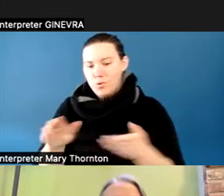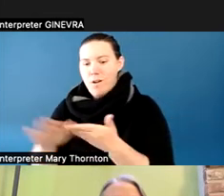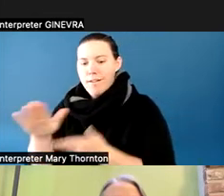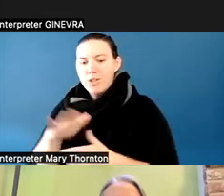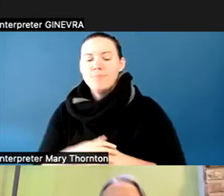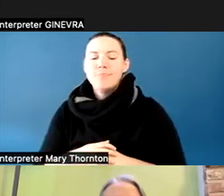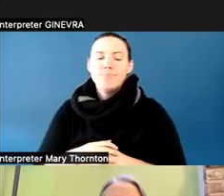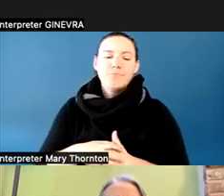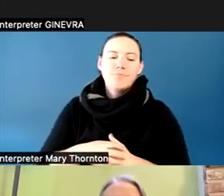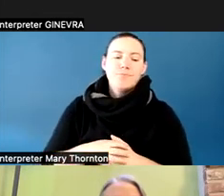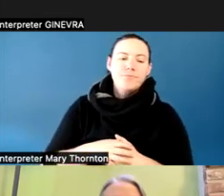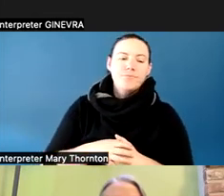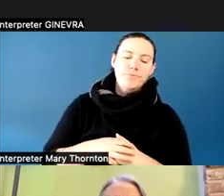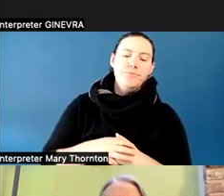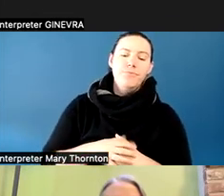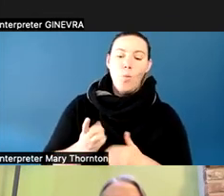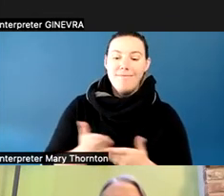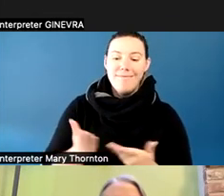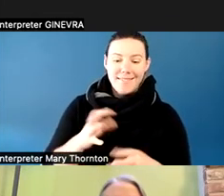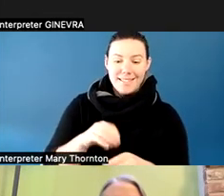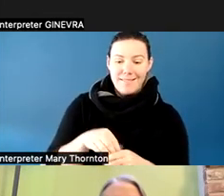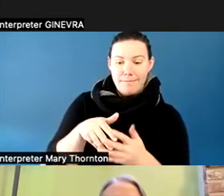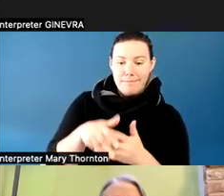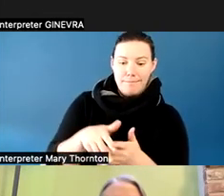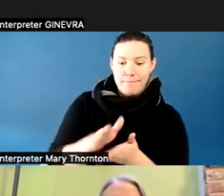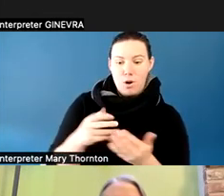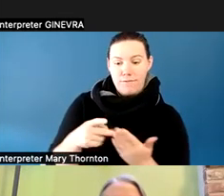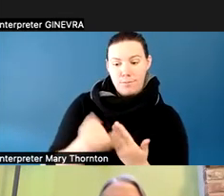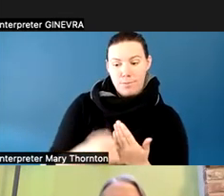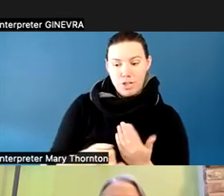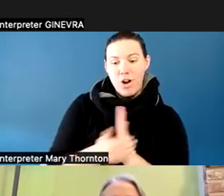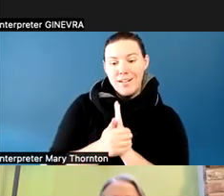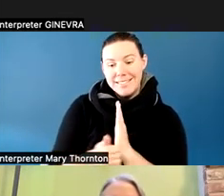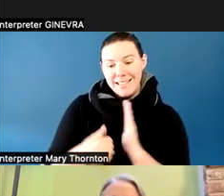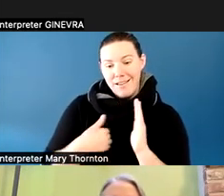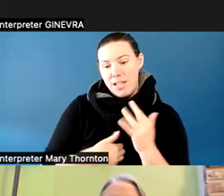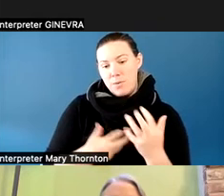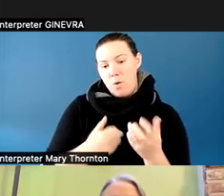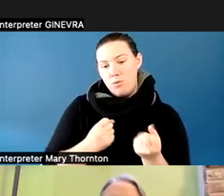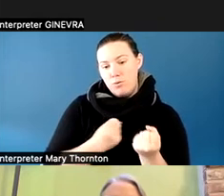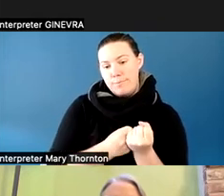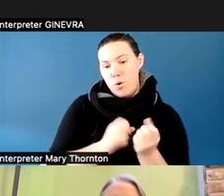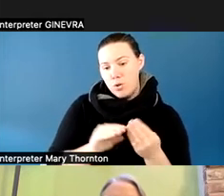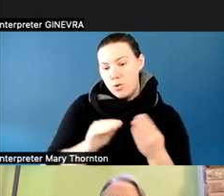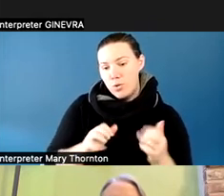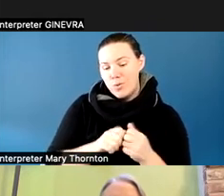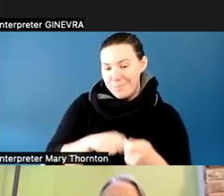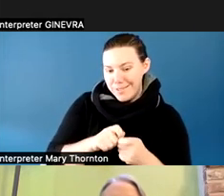are some skills that we wanted to help students with specifically. And I think Lyla Crawford is here today.